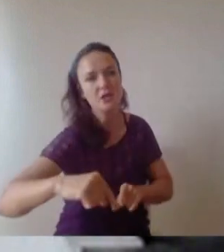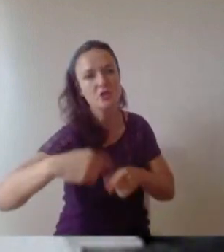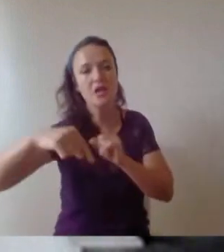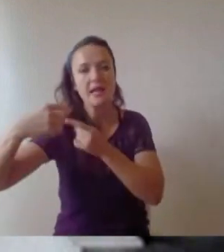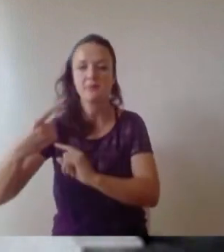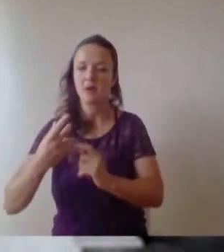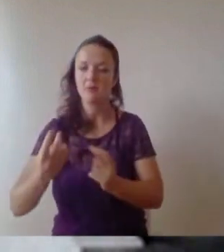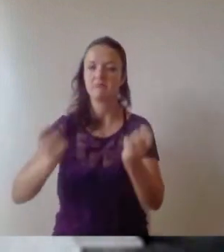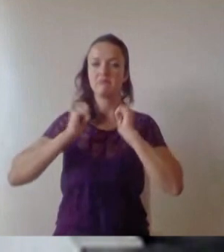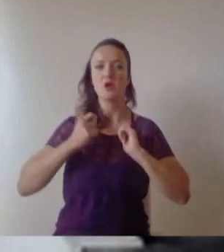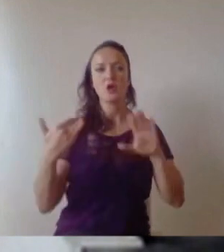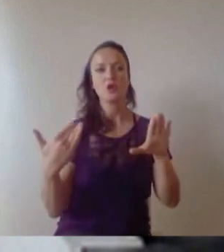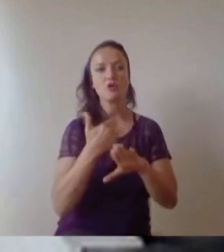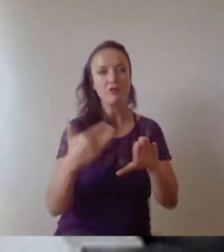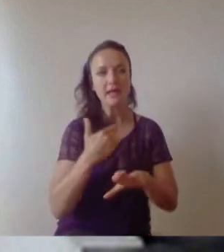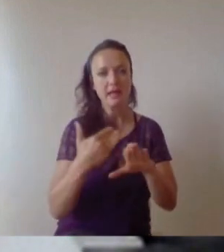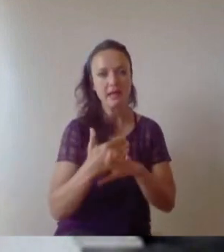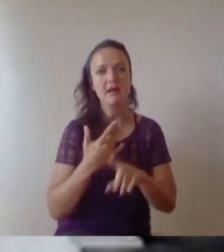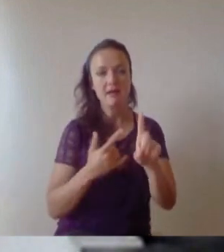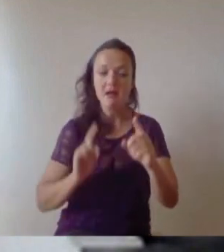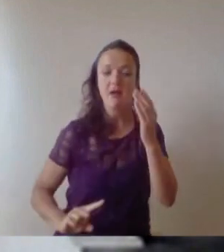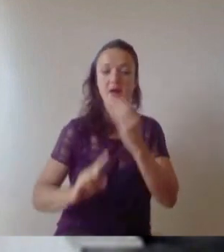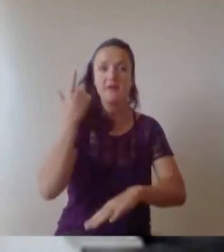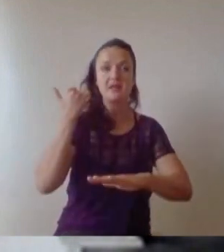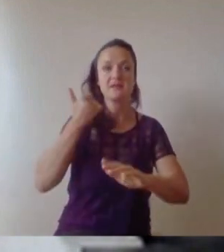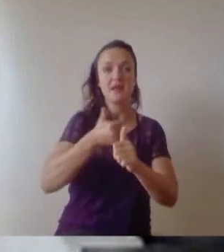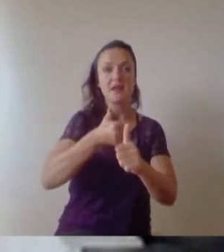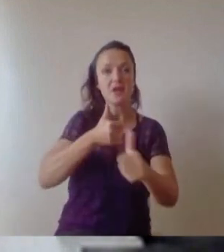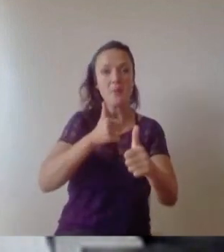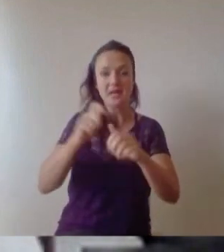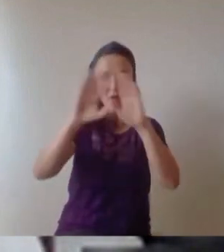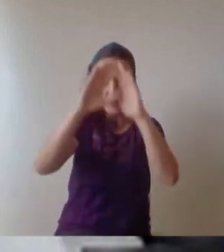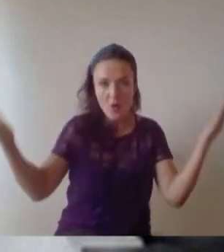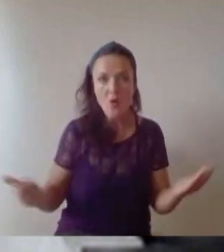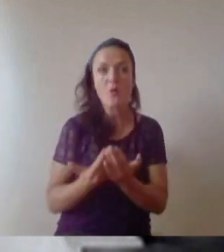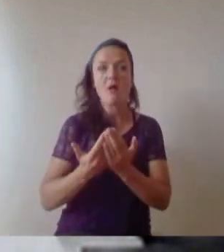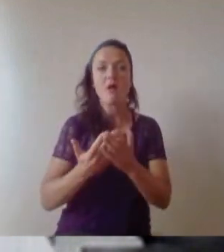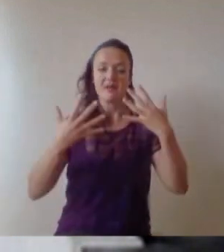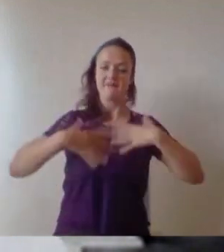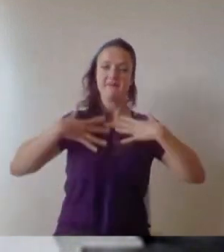mentioned we were the first company in the world to do cross-platform visual search in the fashion industry way back in 2011.